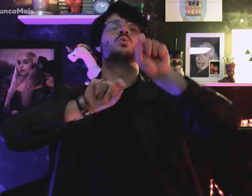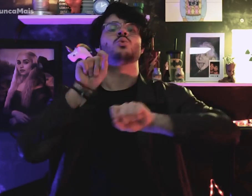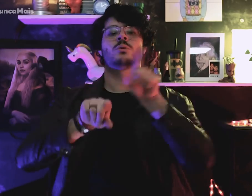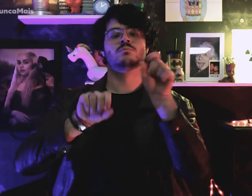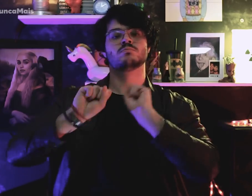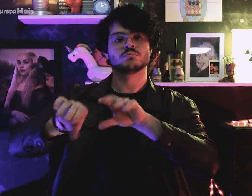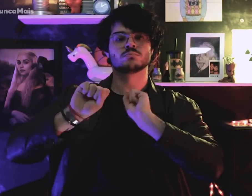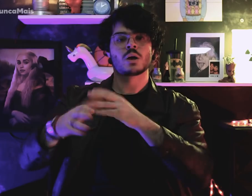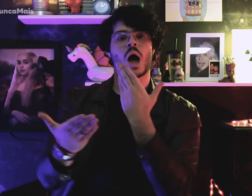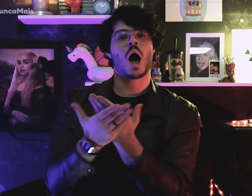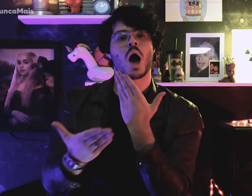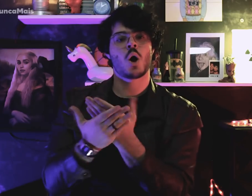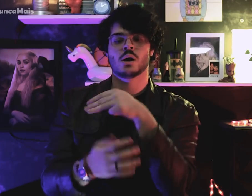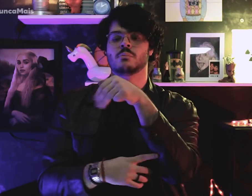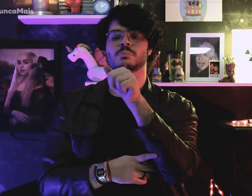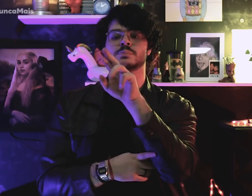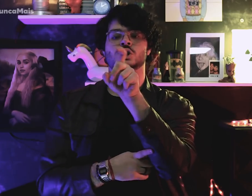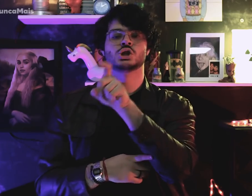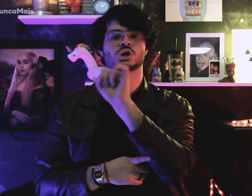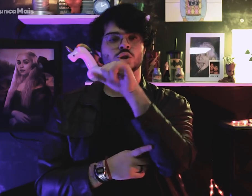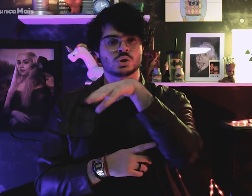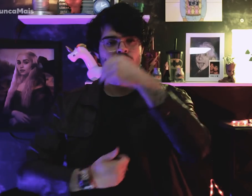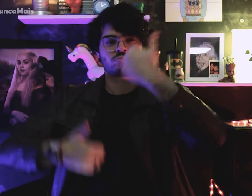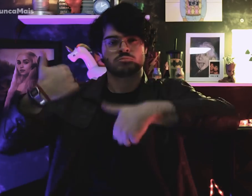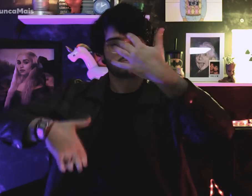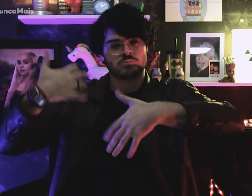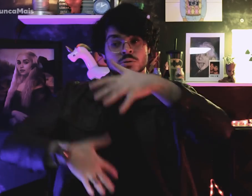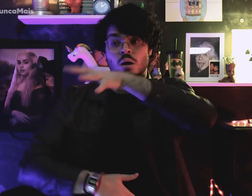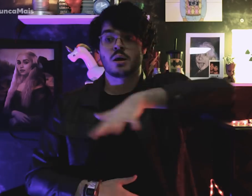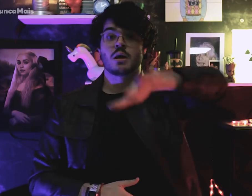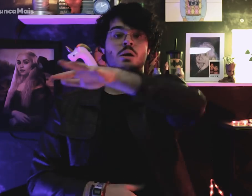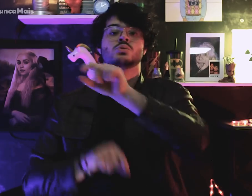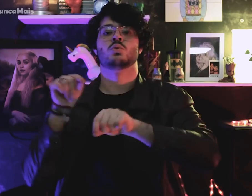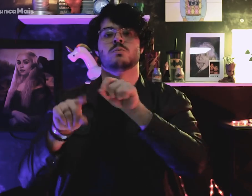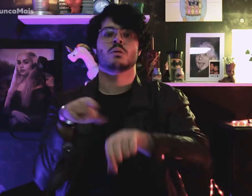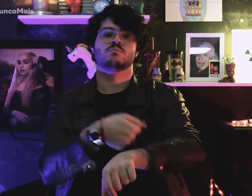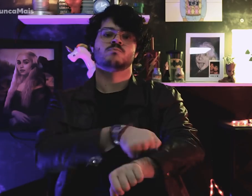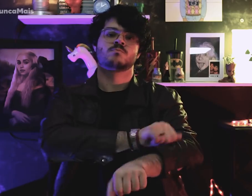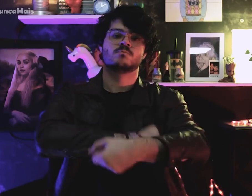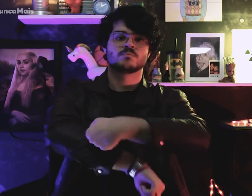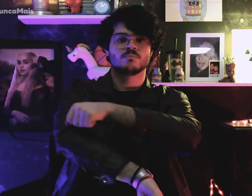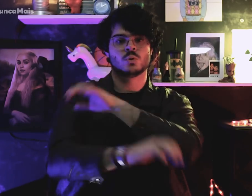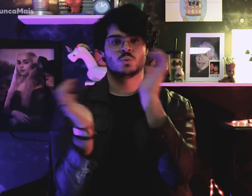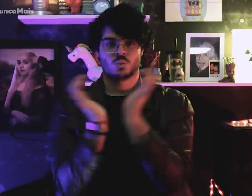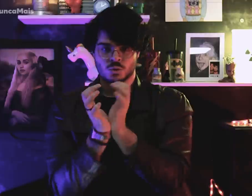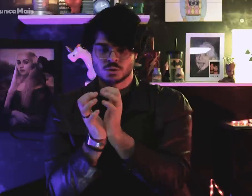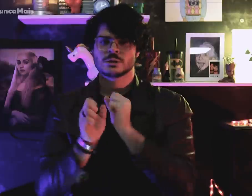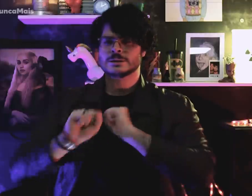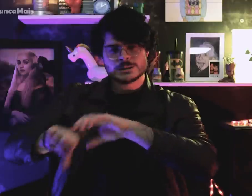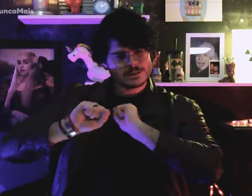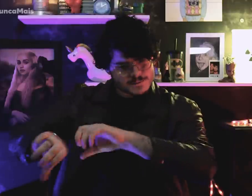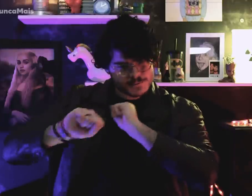ministrou aulas de marxismo com seus militantes,